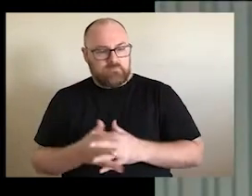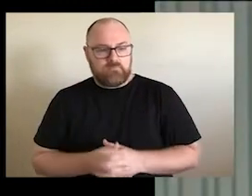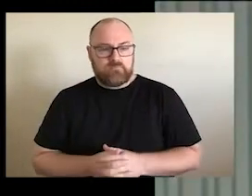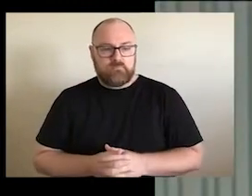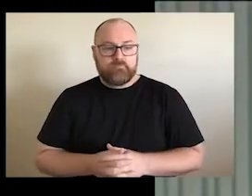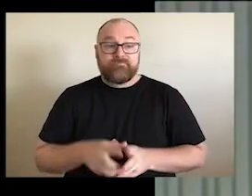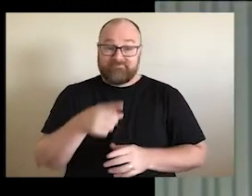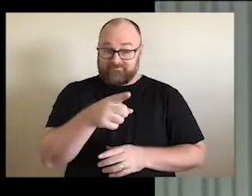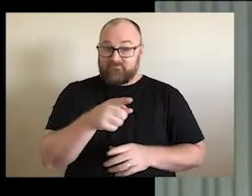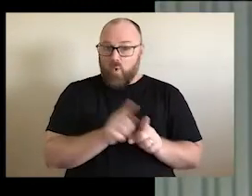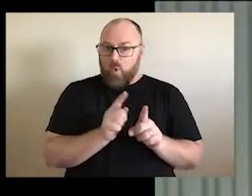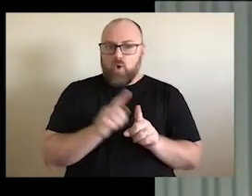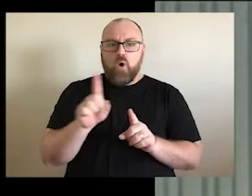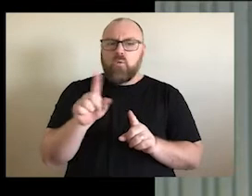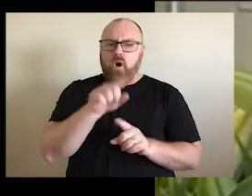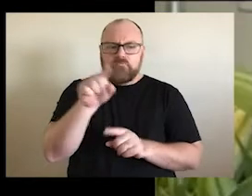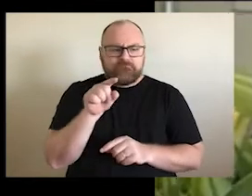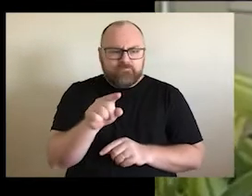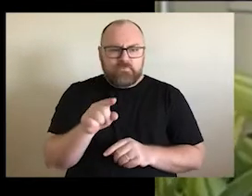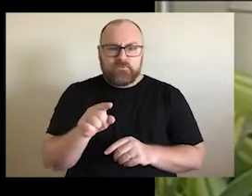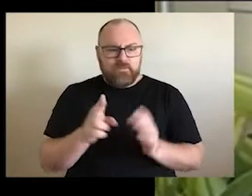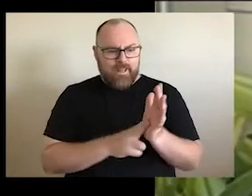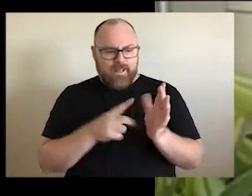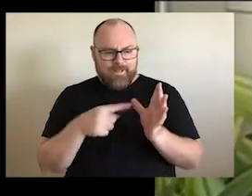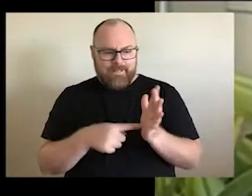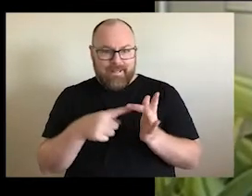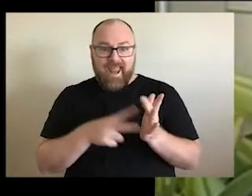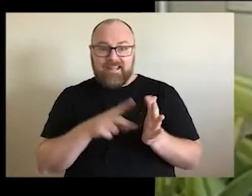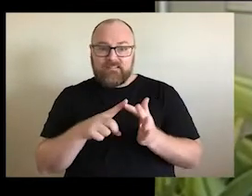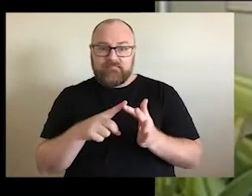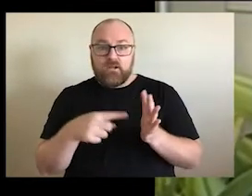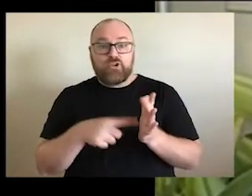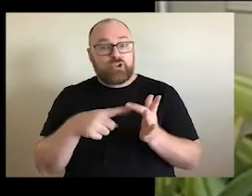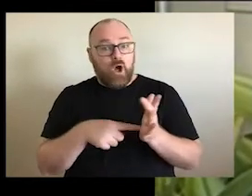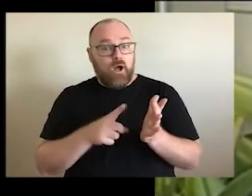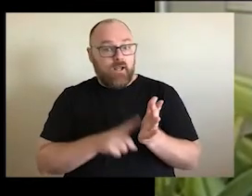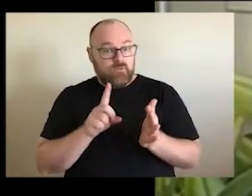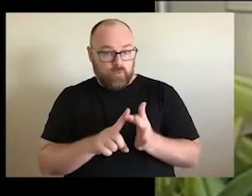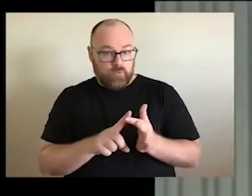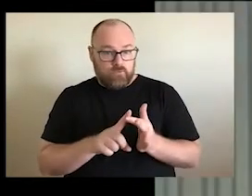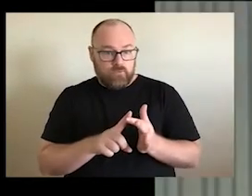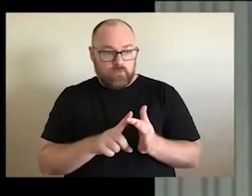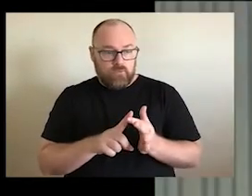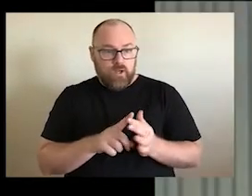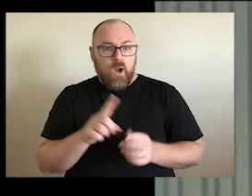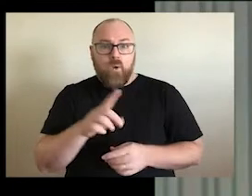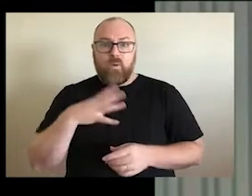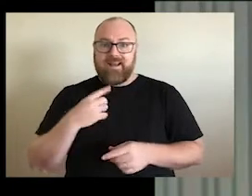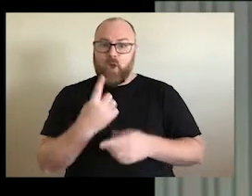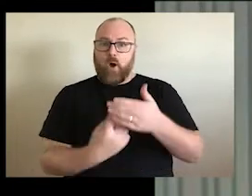title. And with the wick is having the opportunity to go on the land,